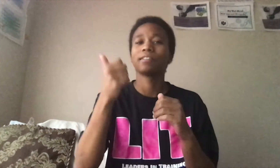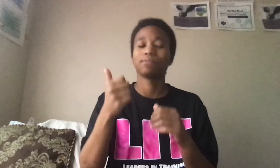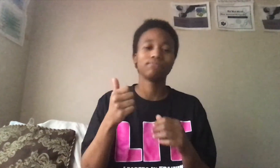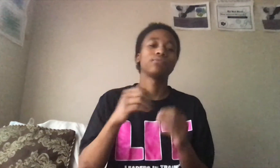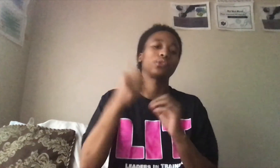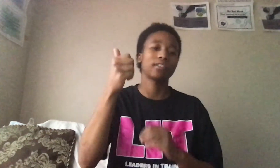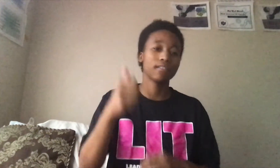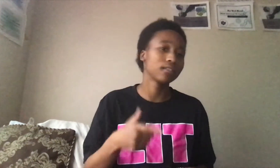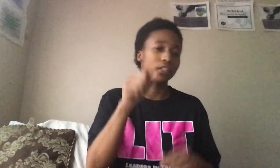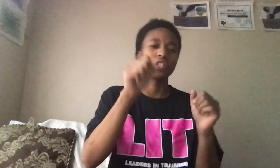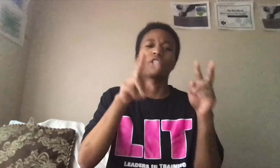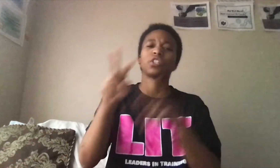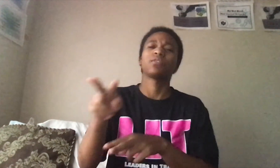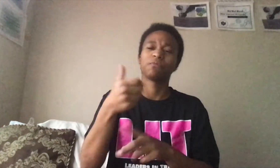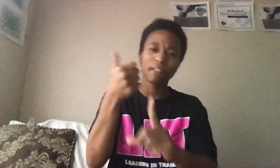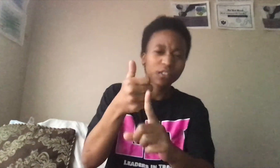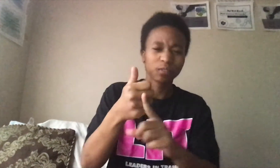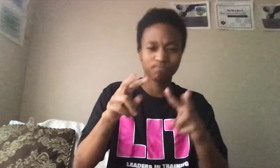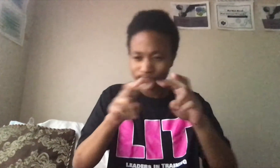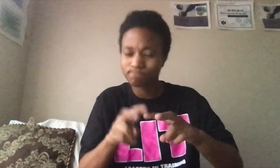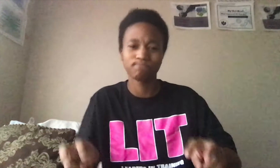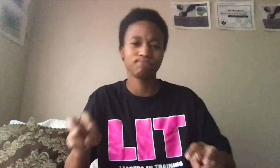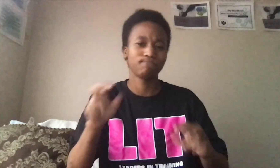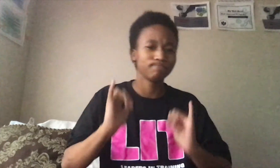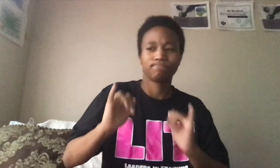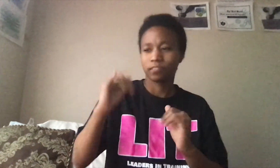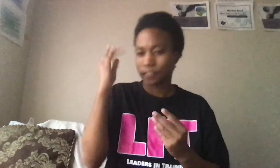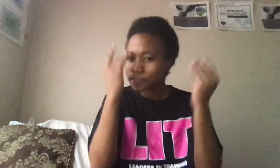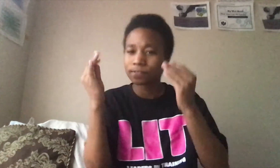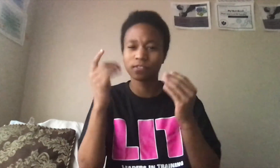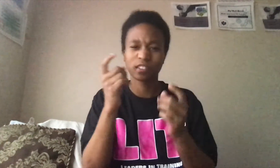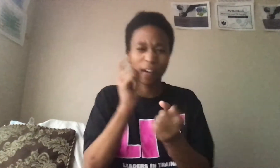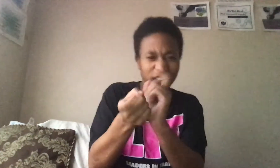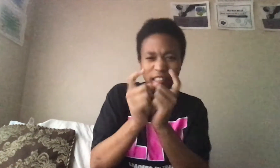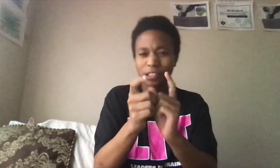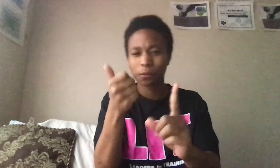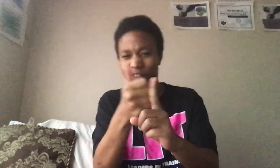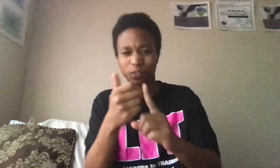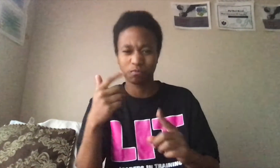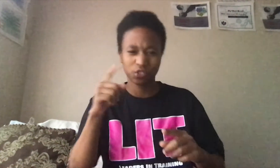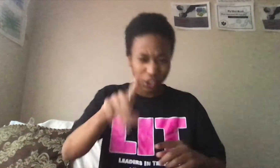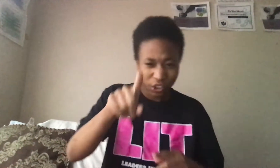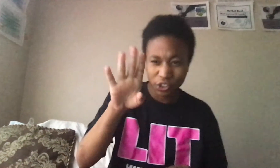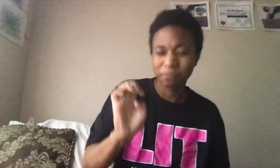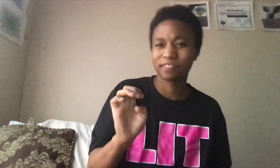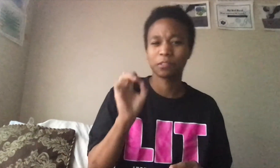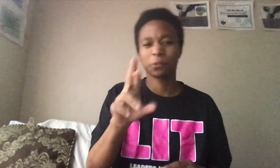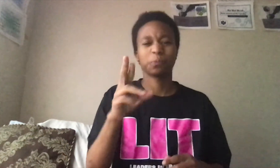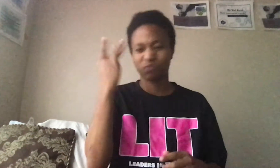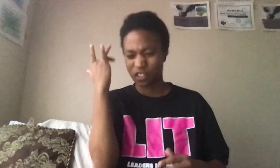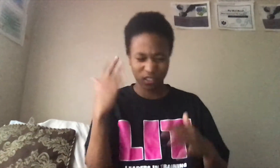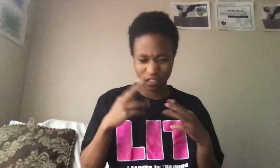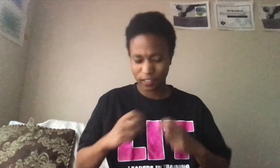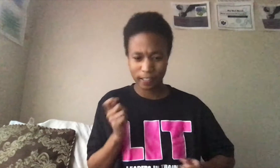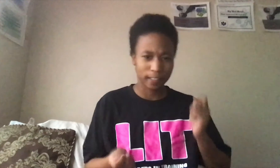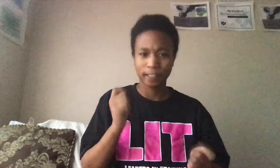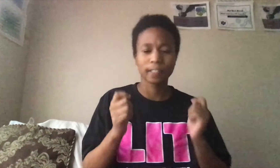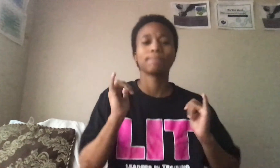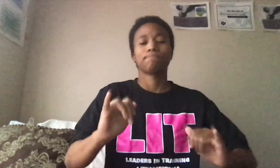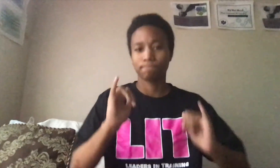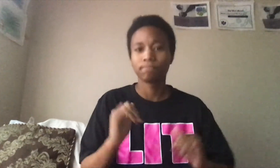10. Can looking at yourself analyze and thinking can change yourself should you be and why?